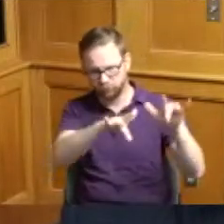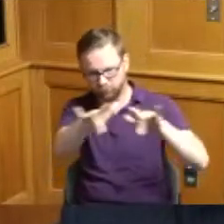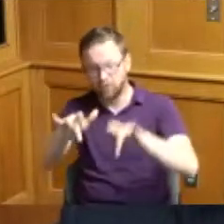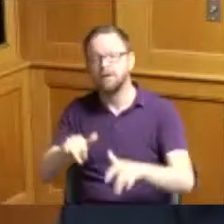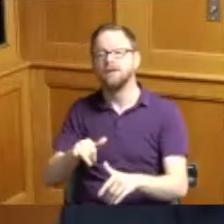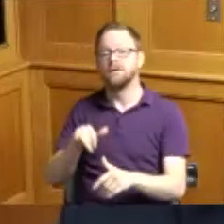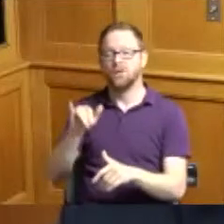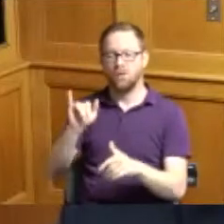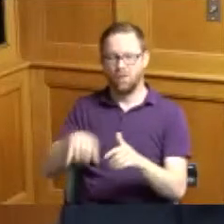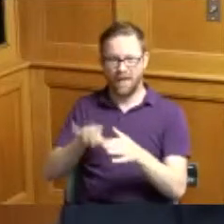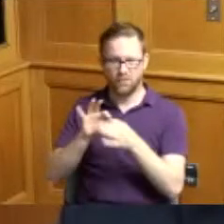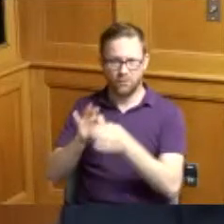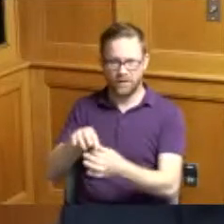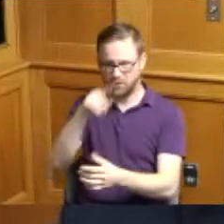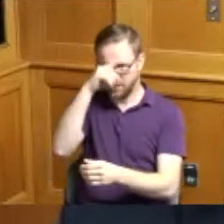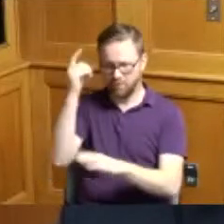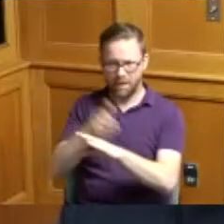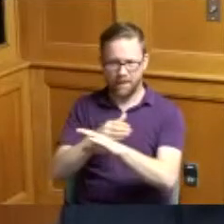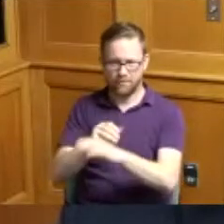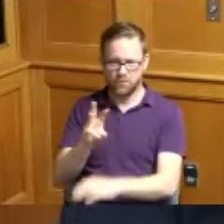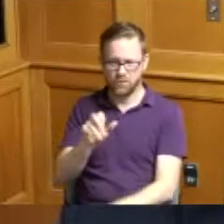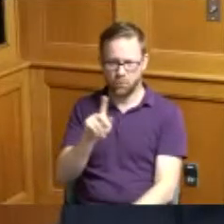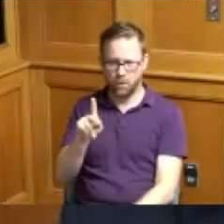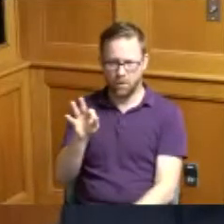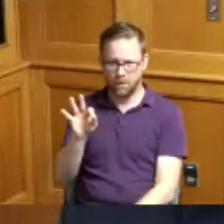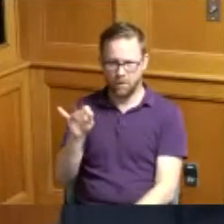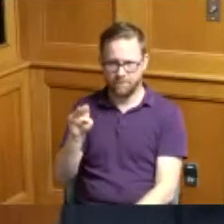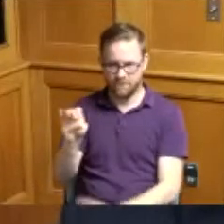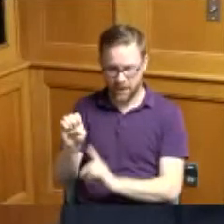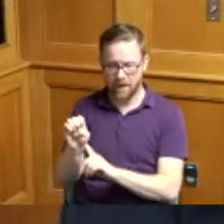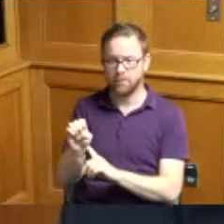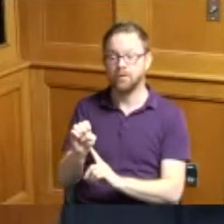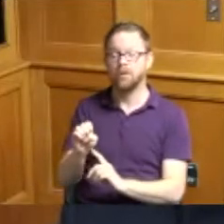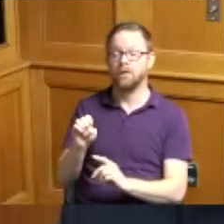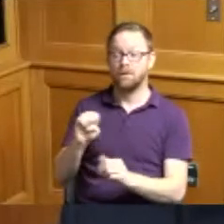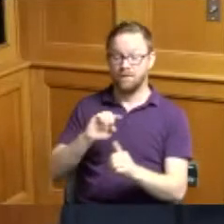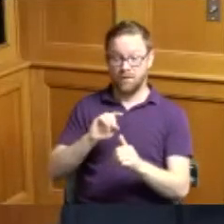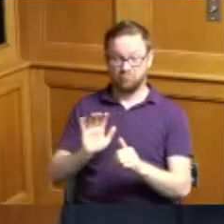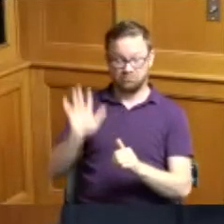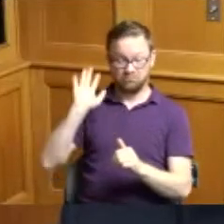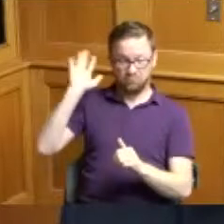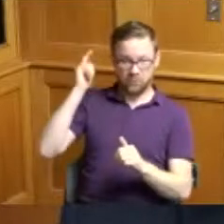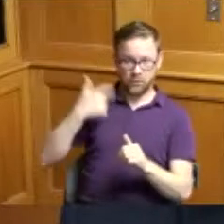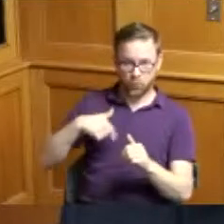of Fame and the programming associated with that so we had originally scoped that into our budget